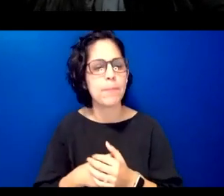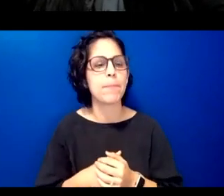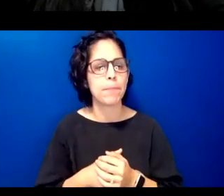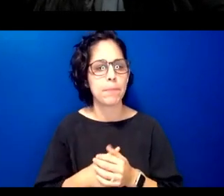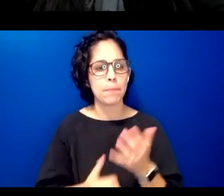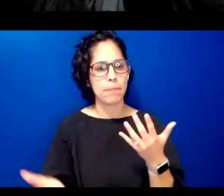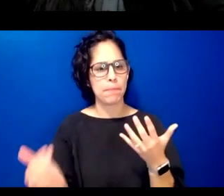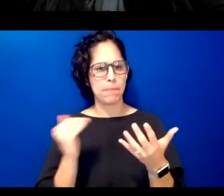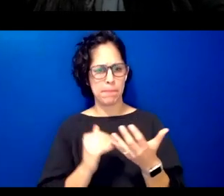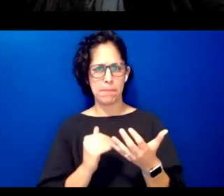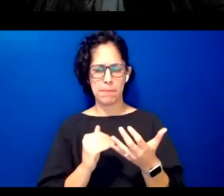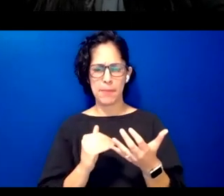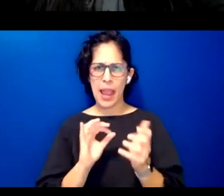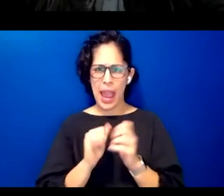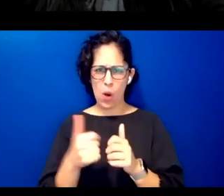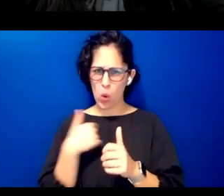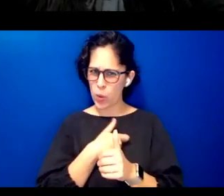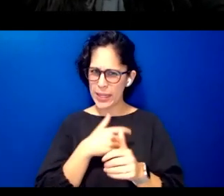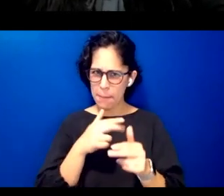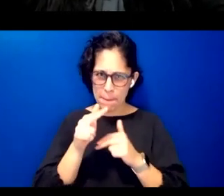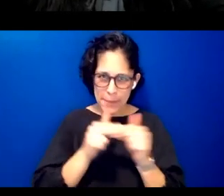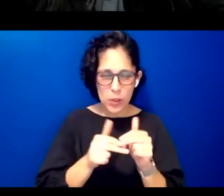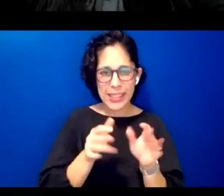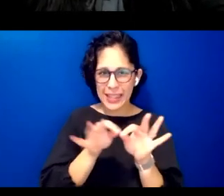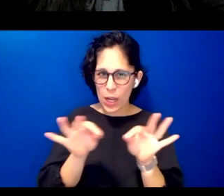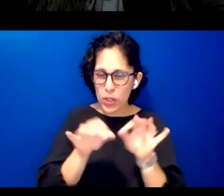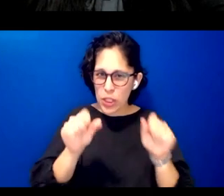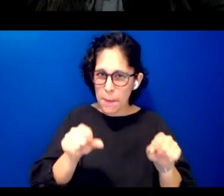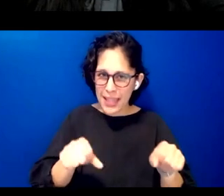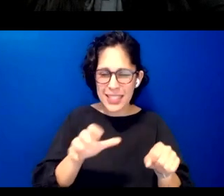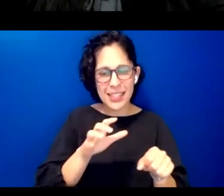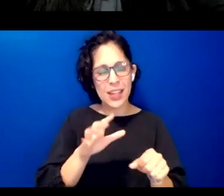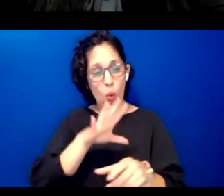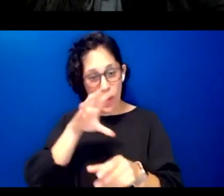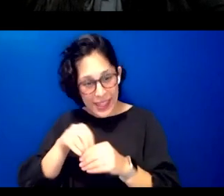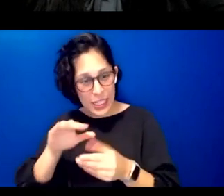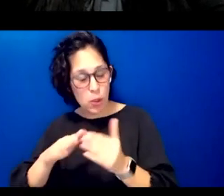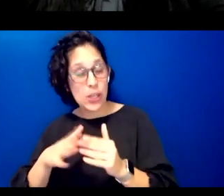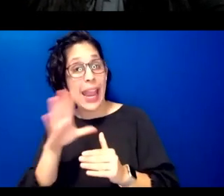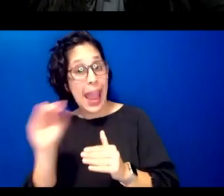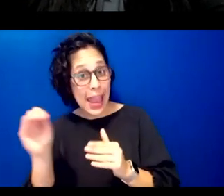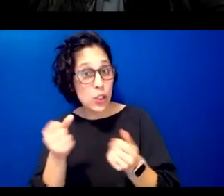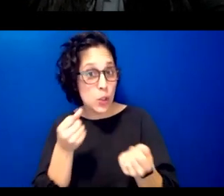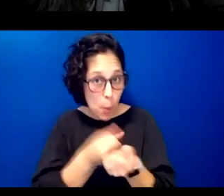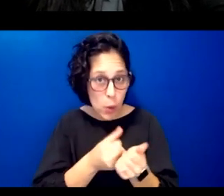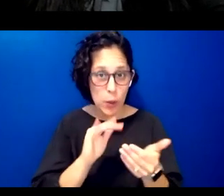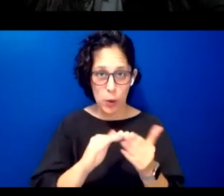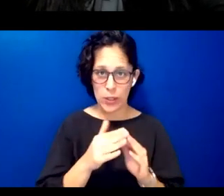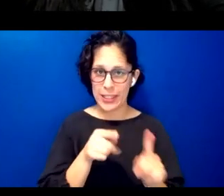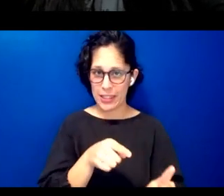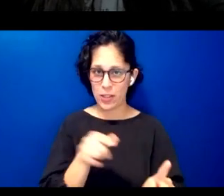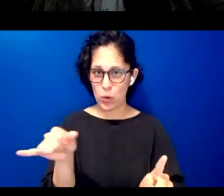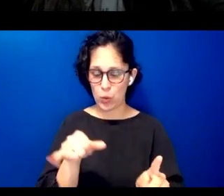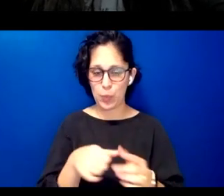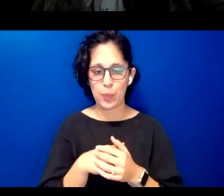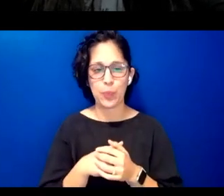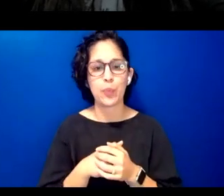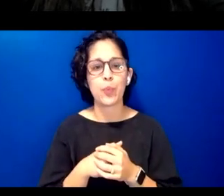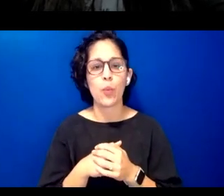how are we building language capacity in community and for community